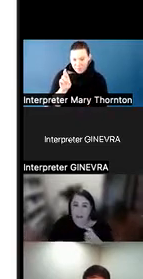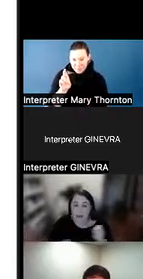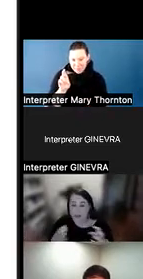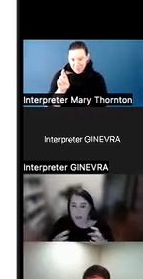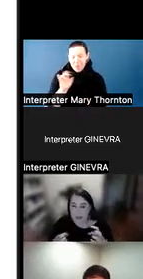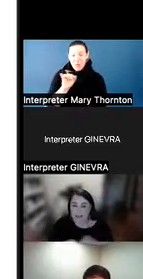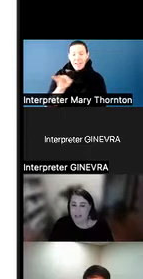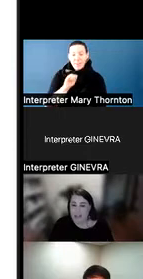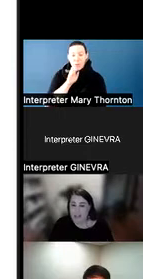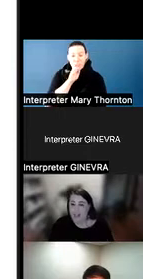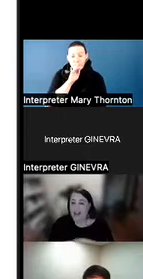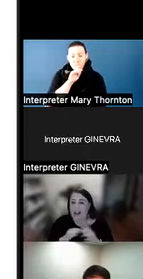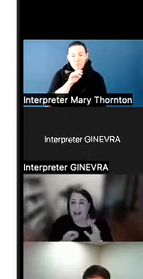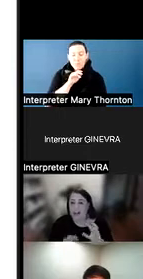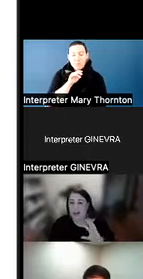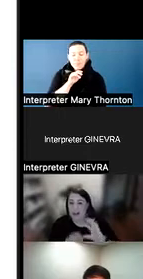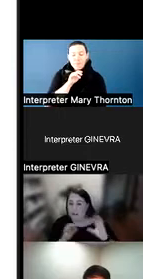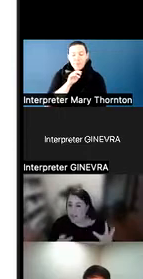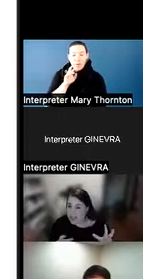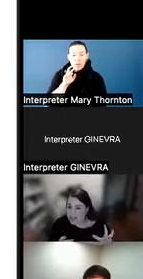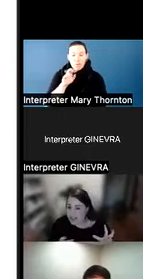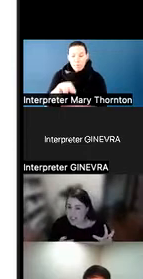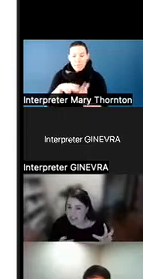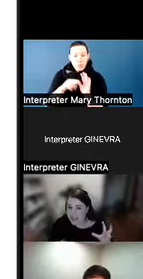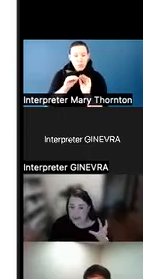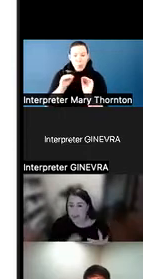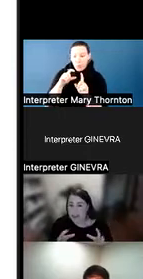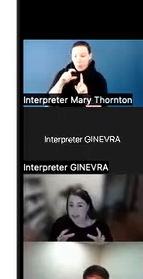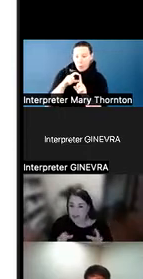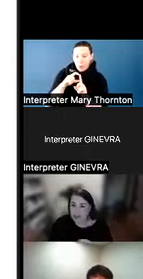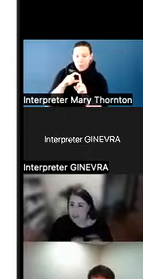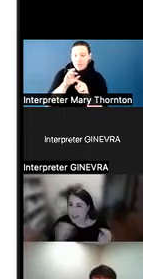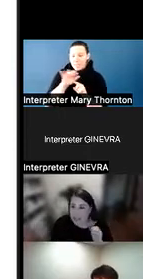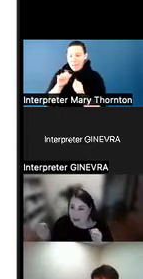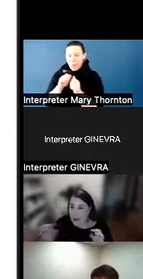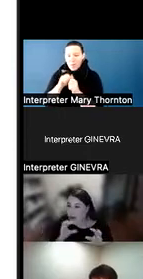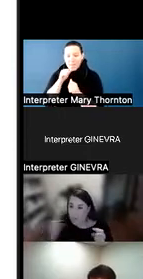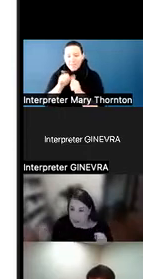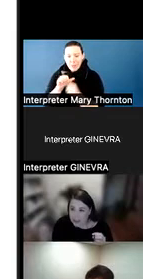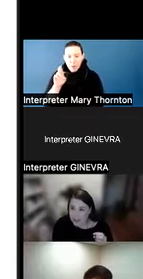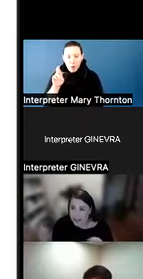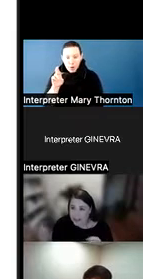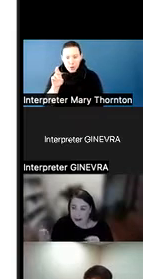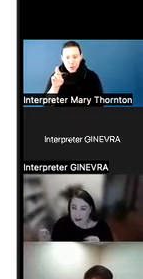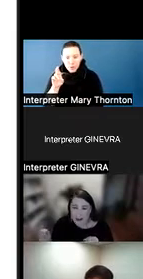communicate via a communication device, that would mean we would take out all the words with the letter R.